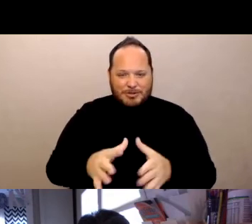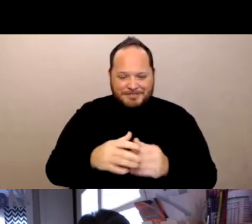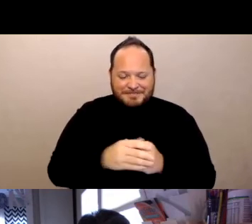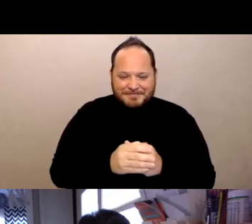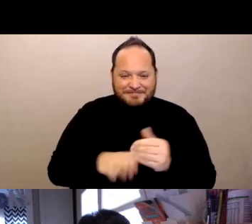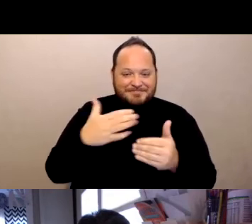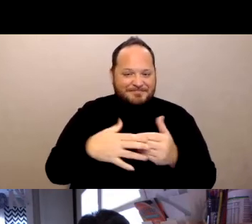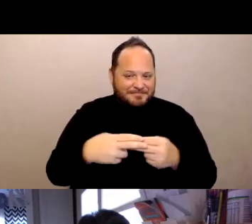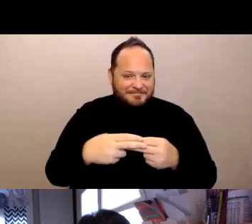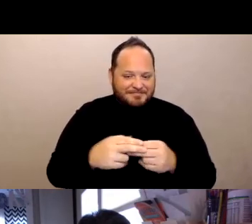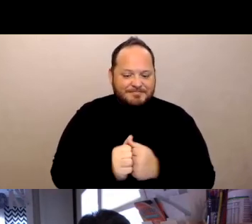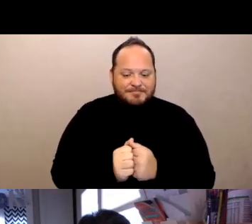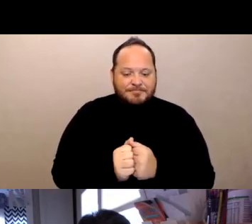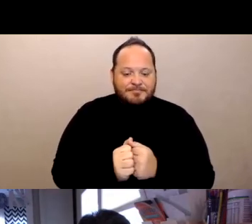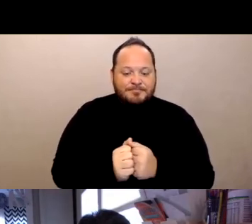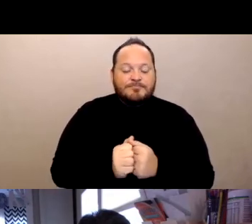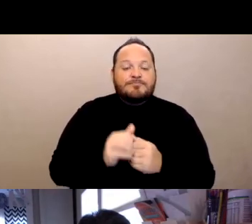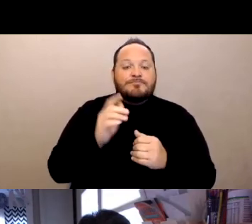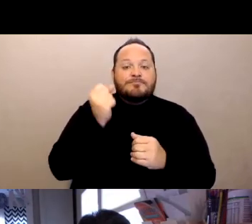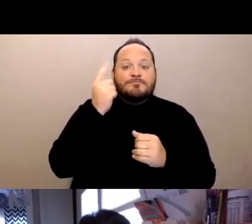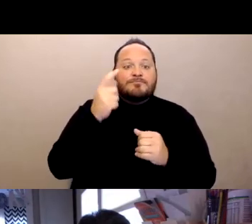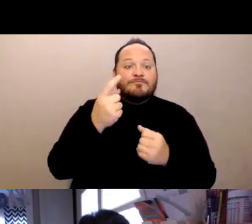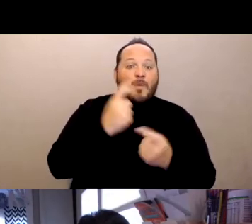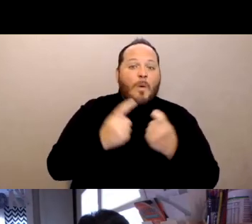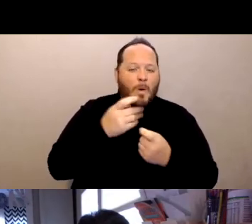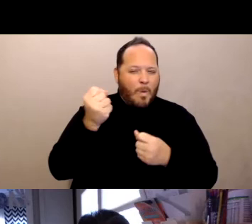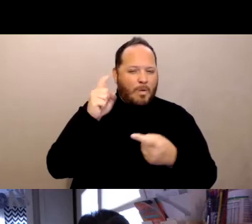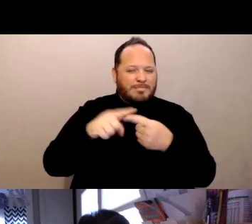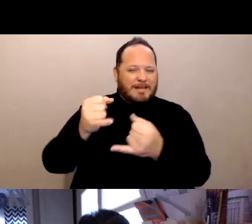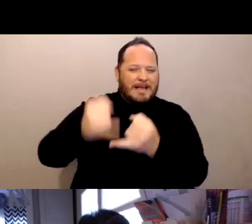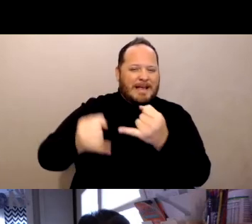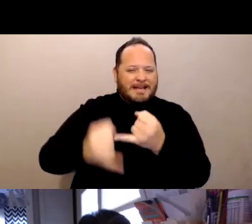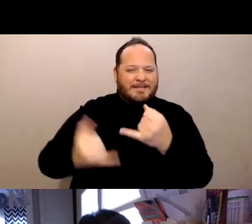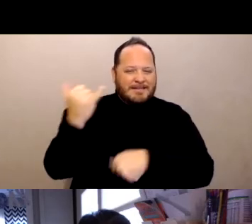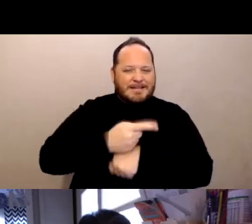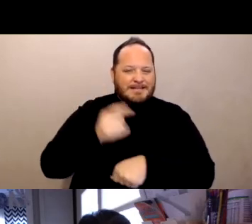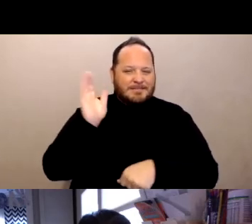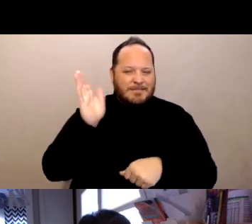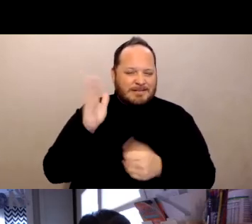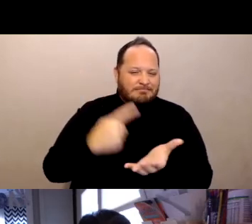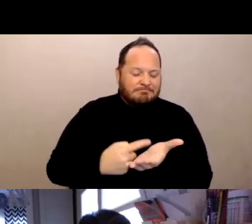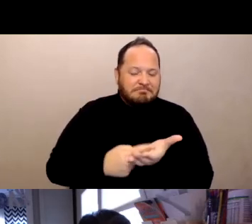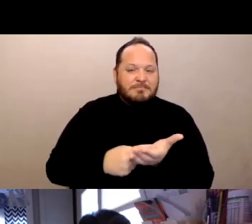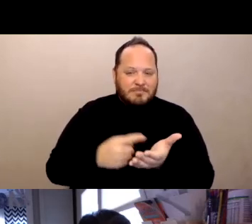We'll answer questions at the end of the discussion of the presentation today and we had a couple of questions submitted ahead of time